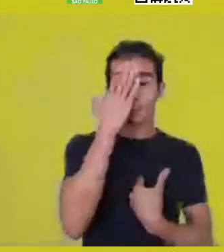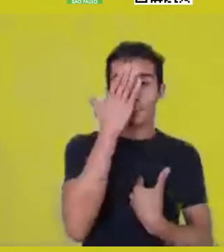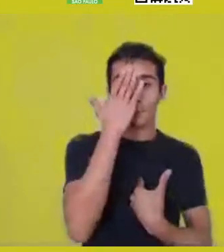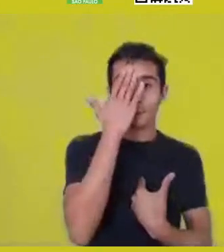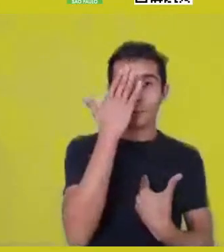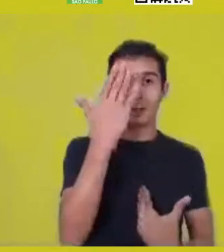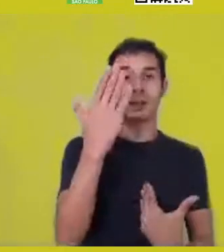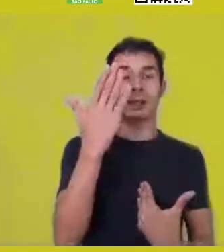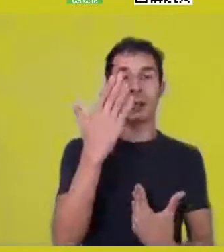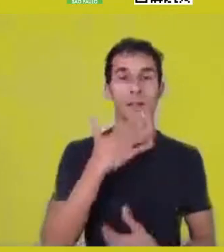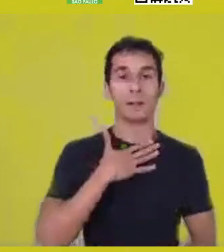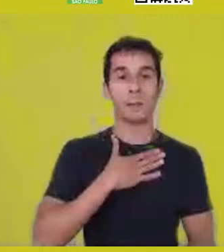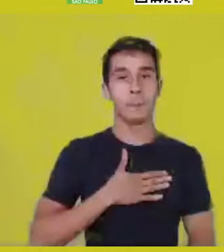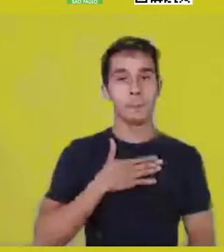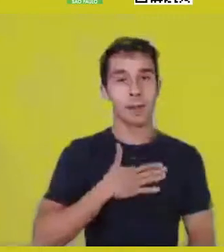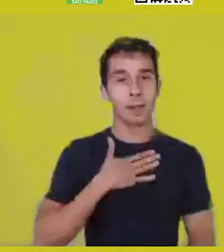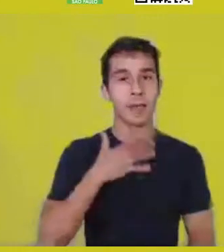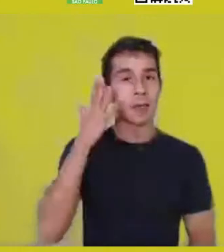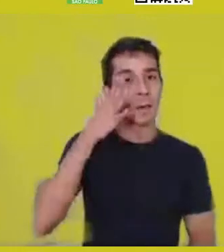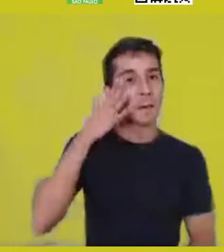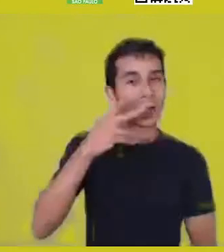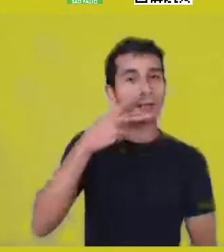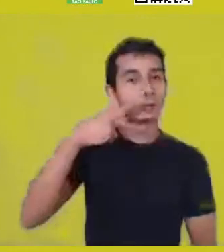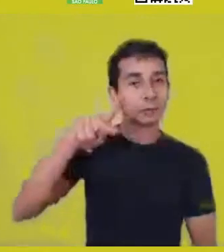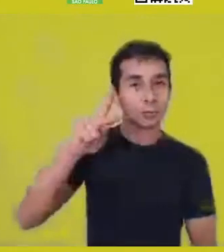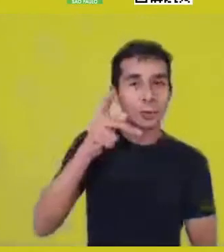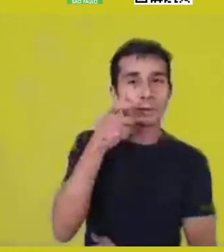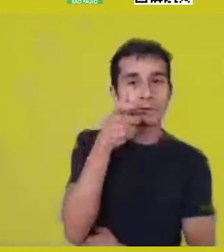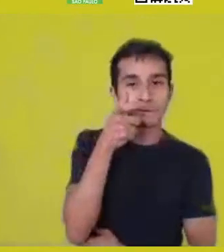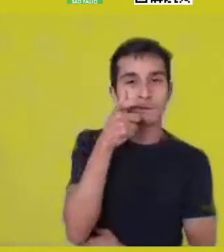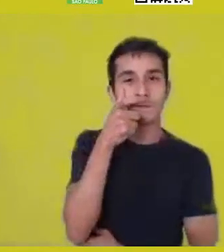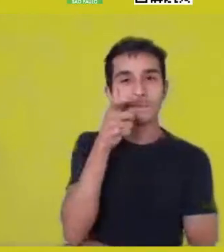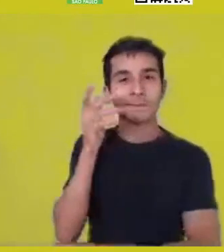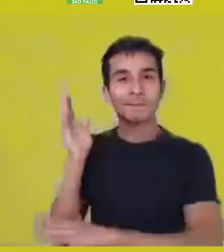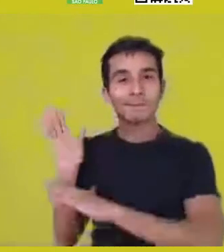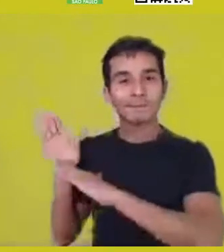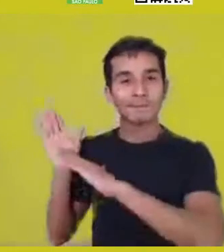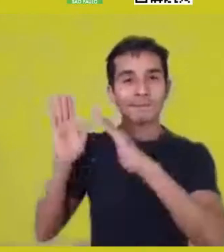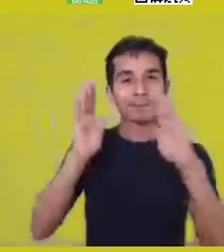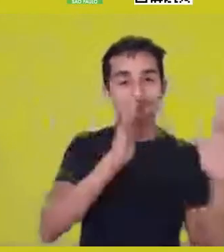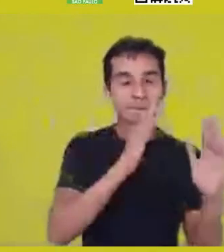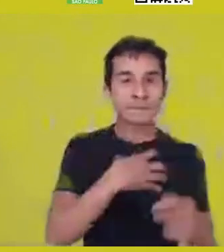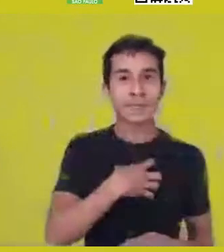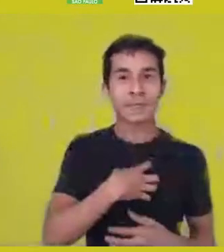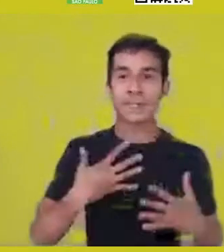listening to Katiúscia, really a great joy, too,